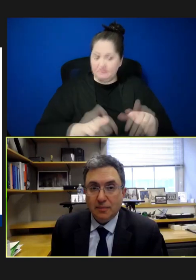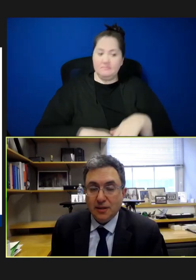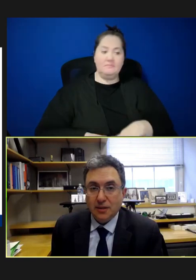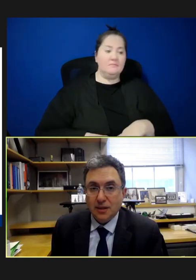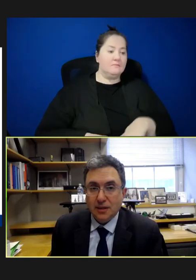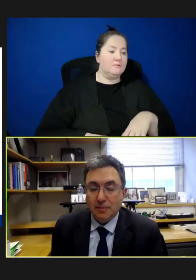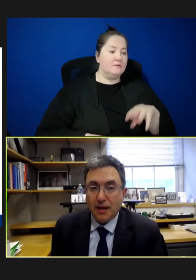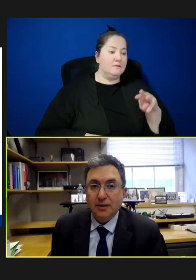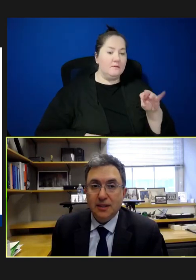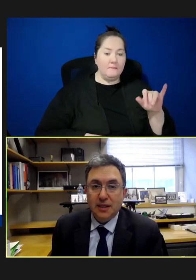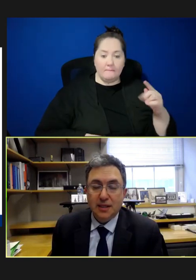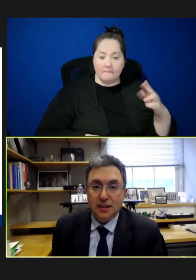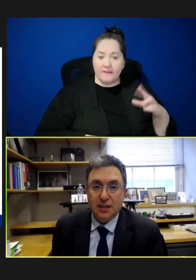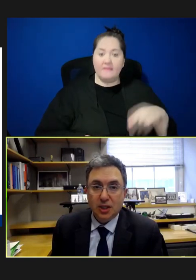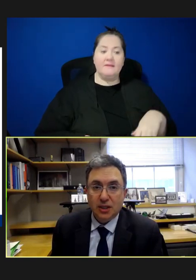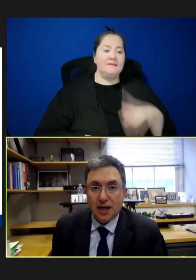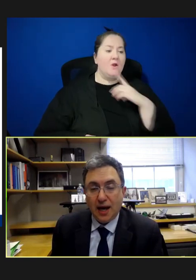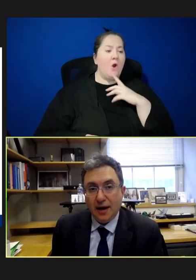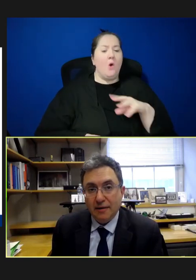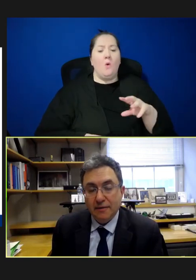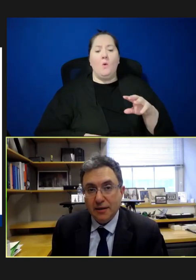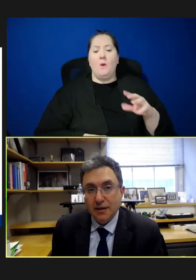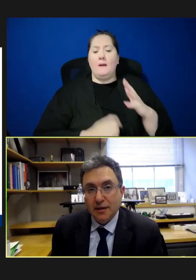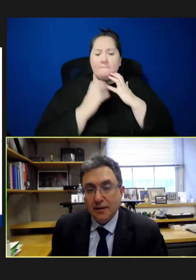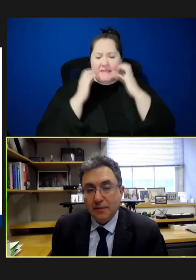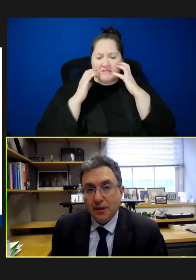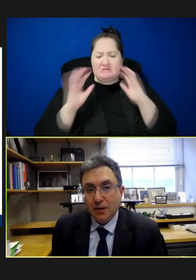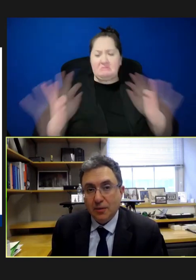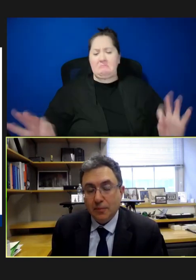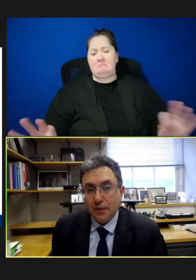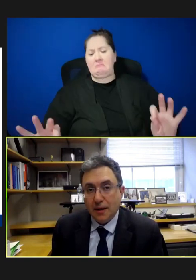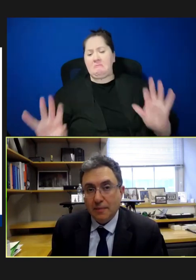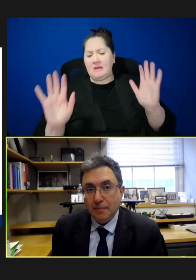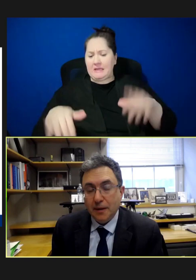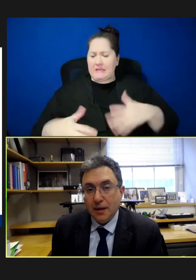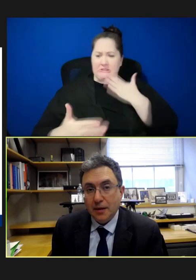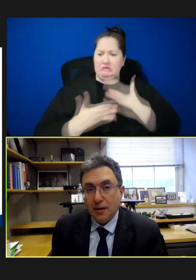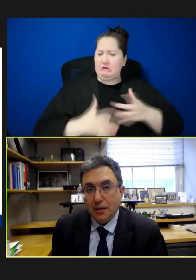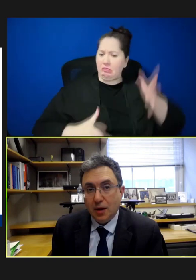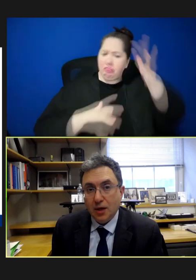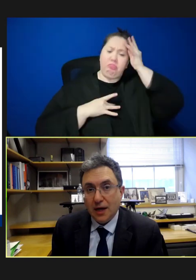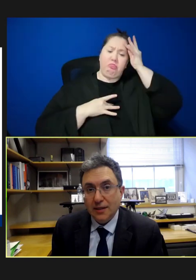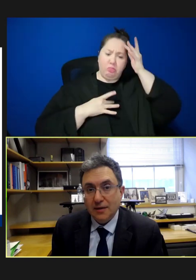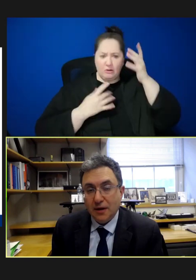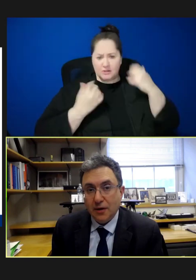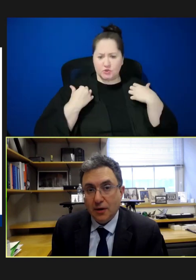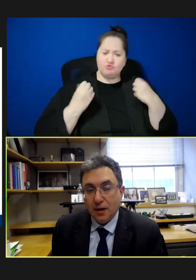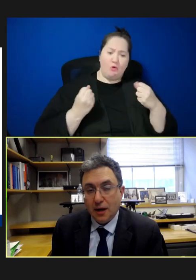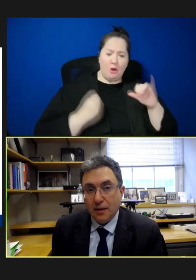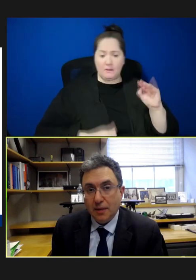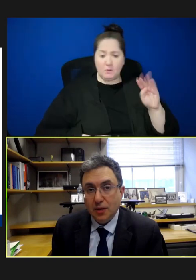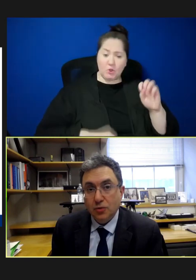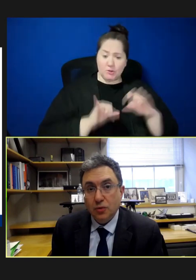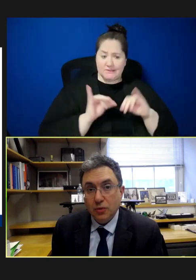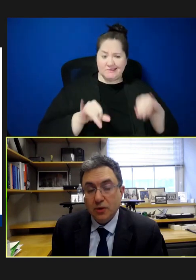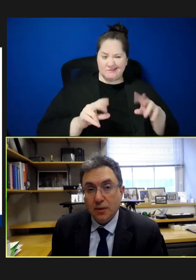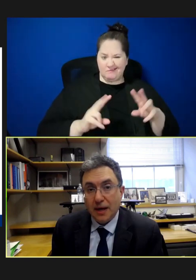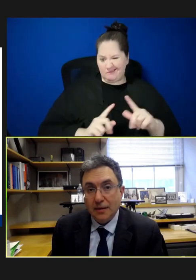measles is a mild disease. And it's good to have and, you know, all kinds of other untruths about